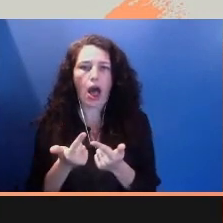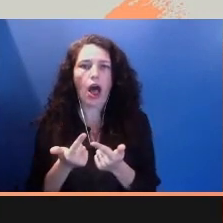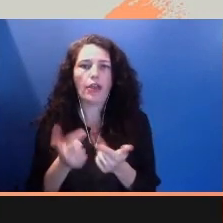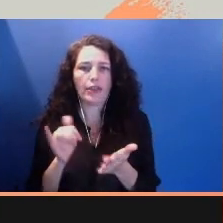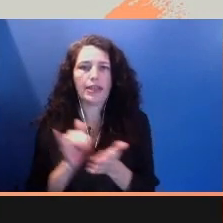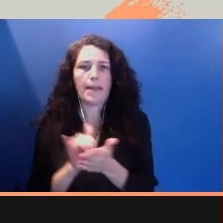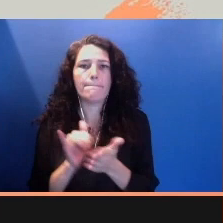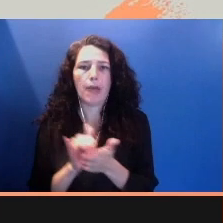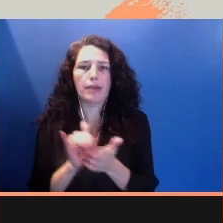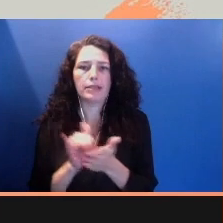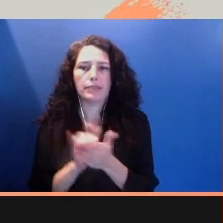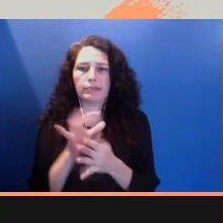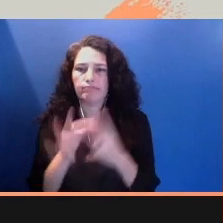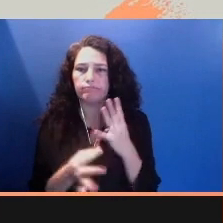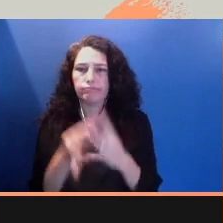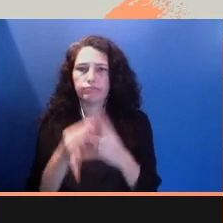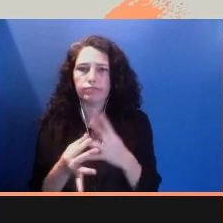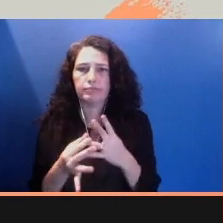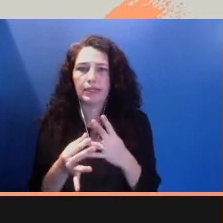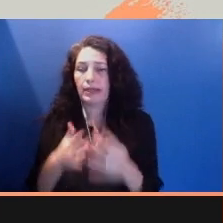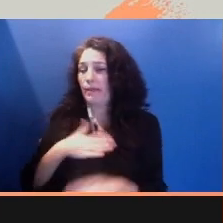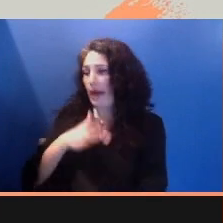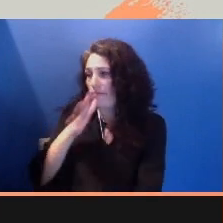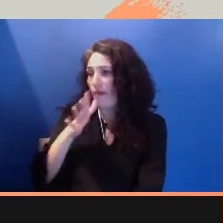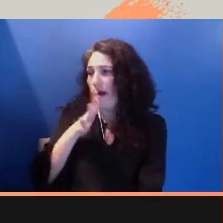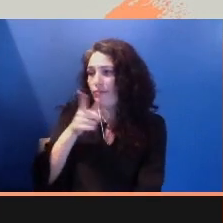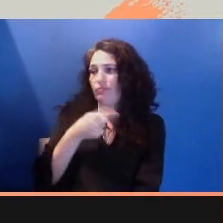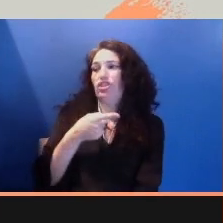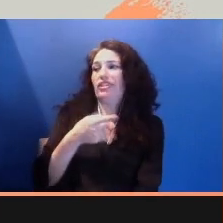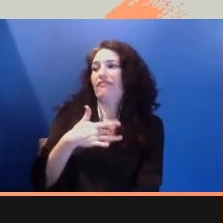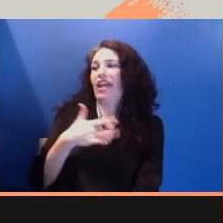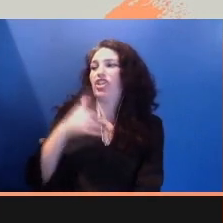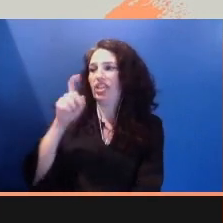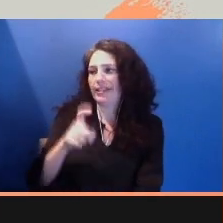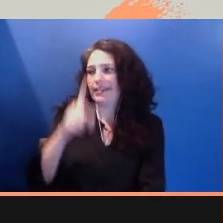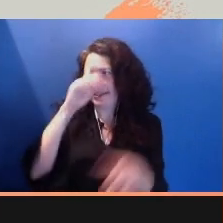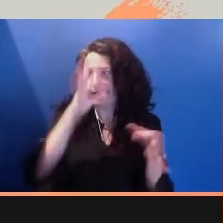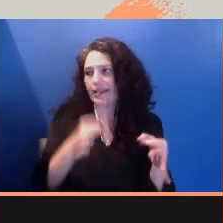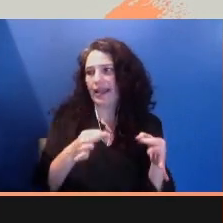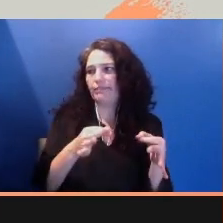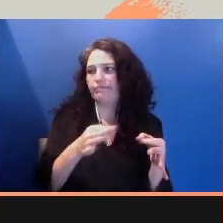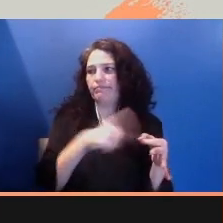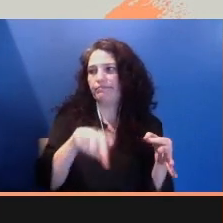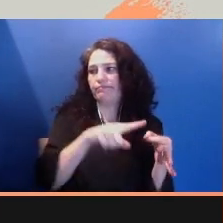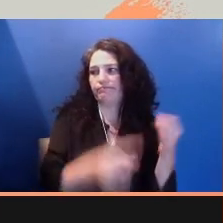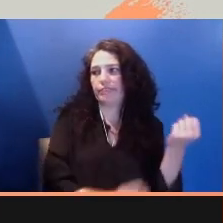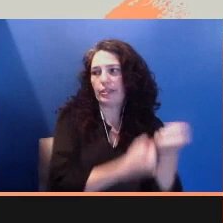felt they must sometimes make. And yet we get up again-- the nobodies.